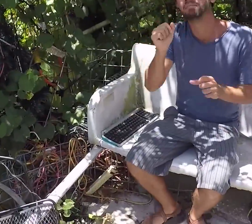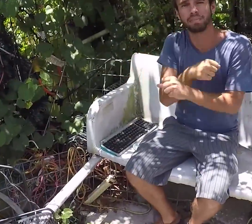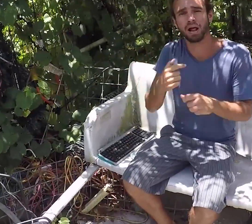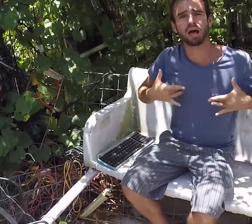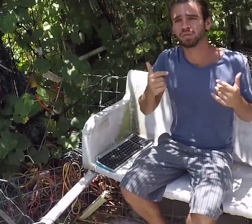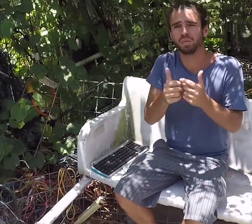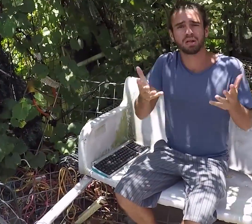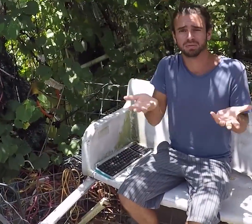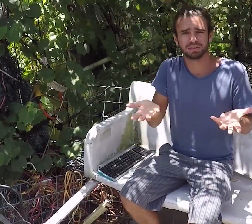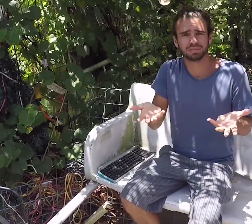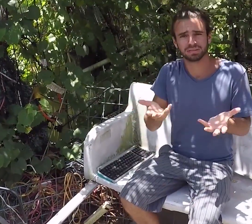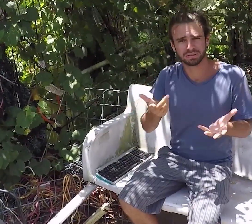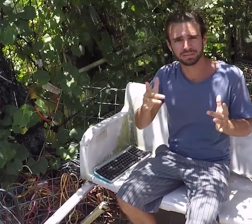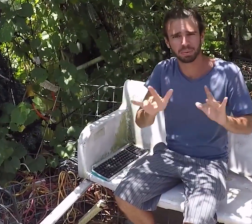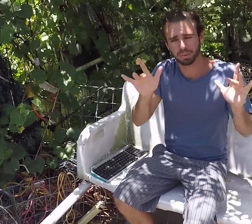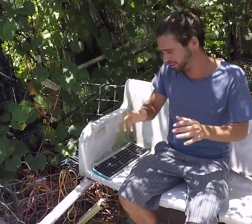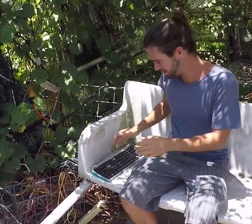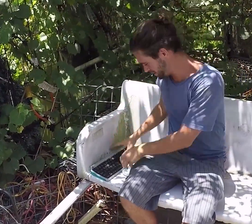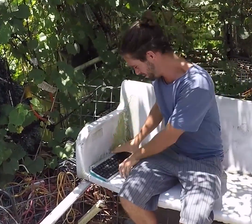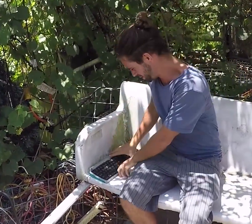You all know there's something we cannot live without Computer!